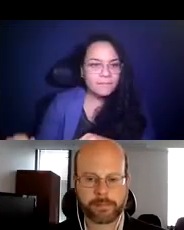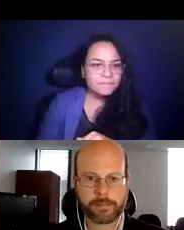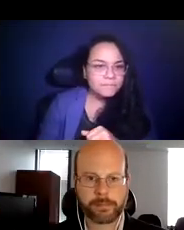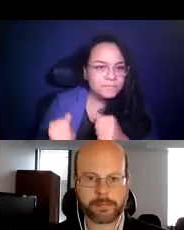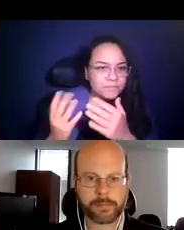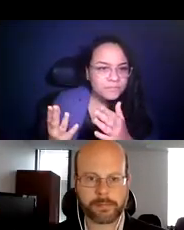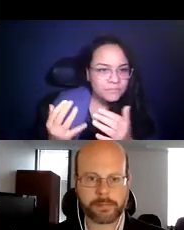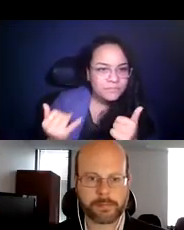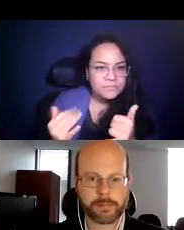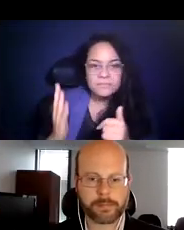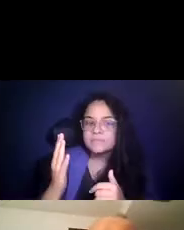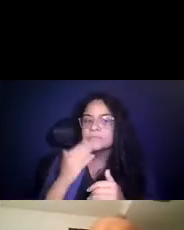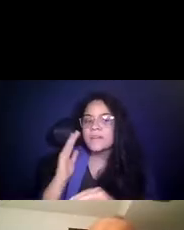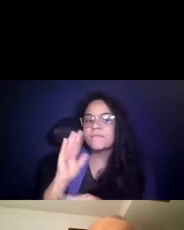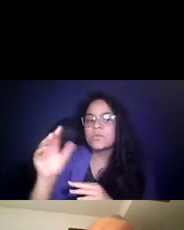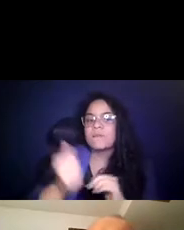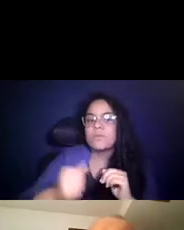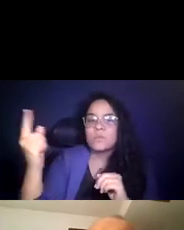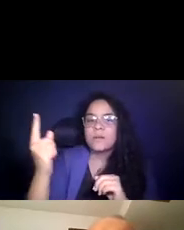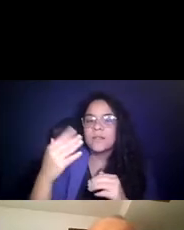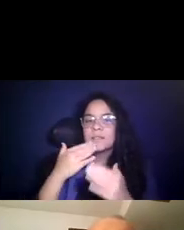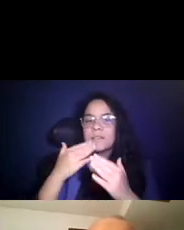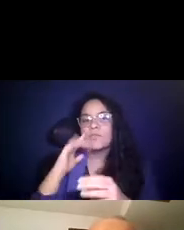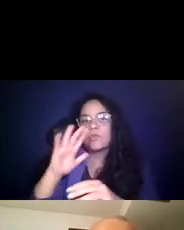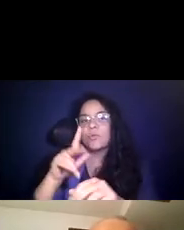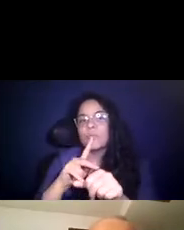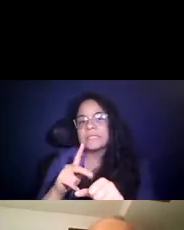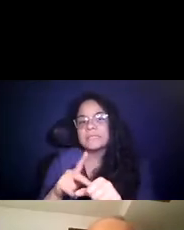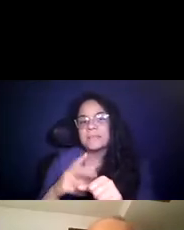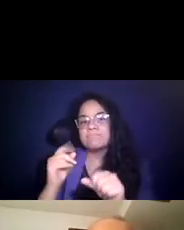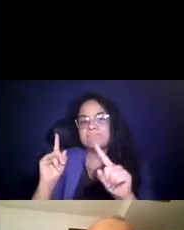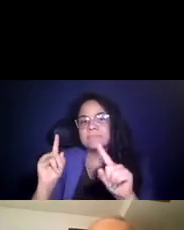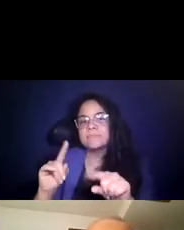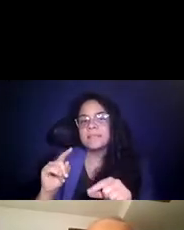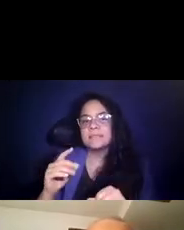15:25:47 And thank you for your participation and attendance in this event.